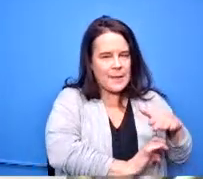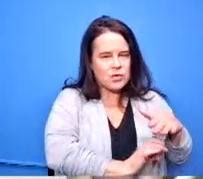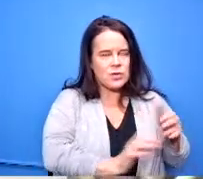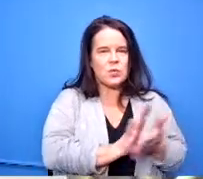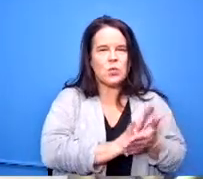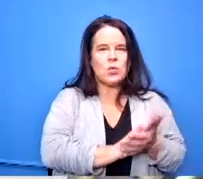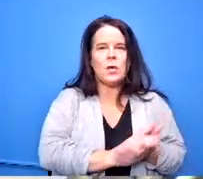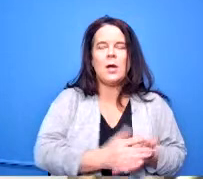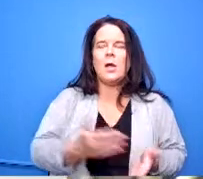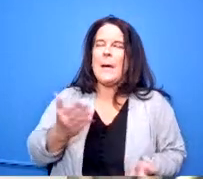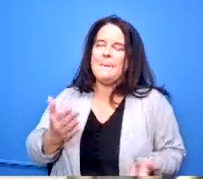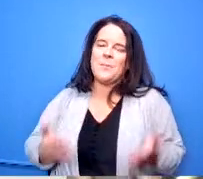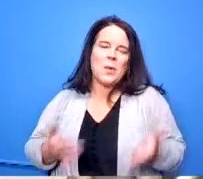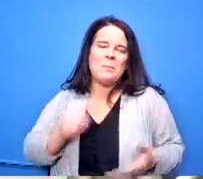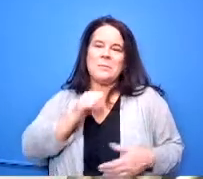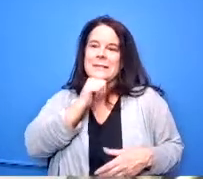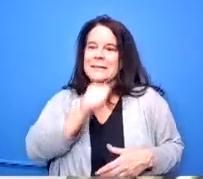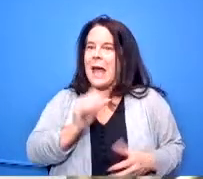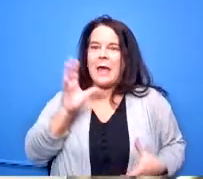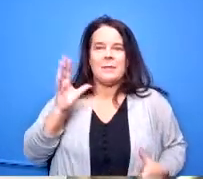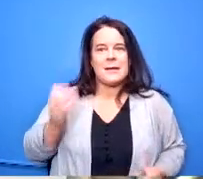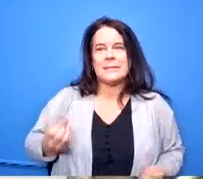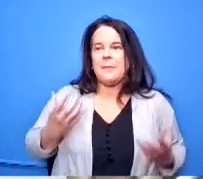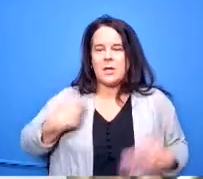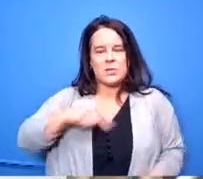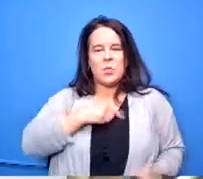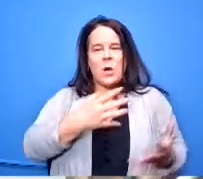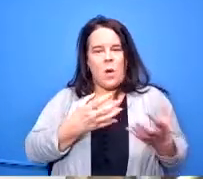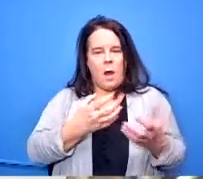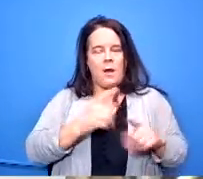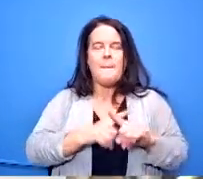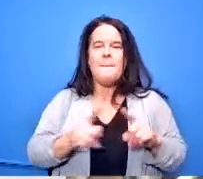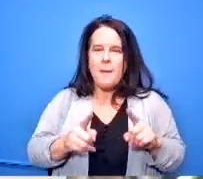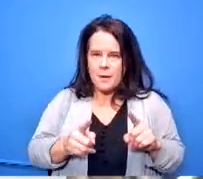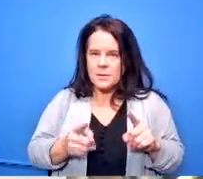much as we would like it to be at this point but we're still working through that model and